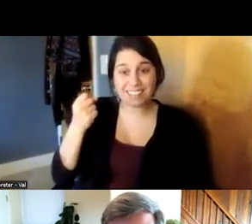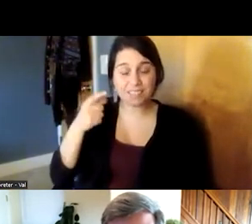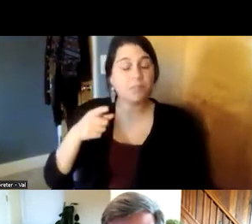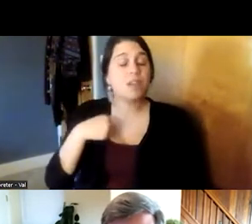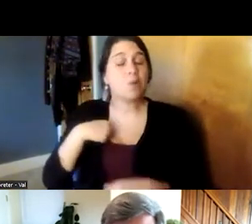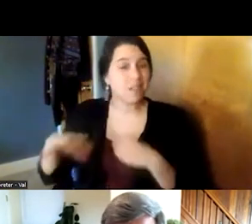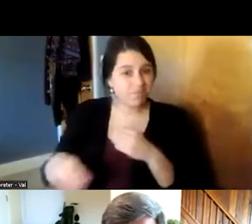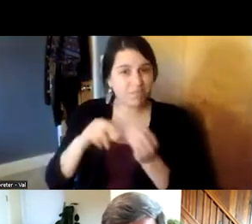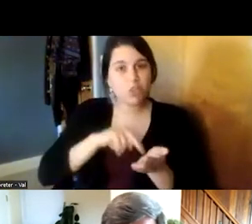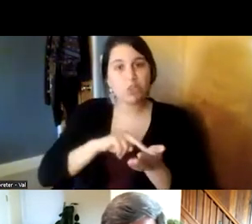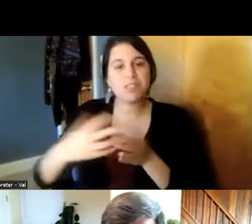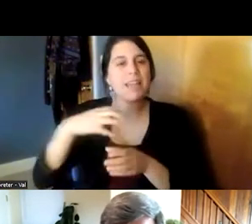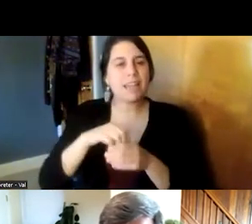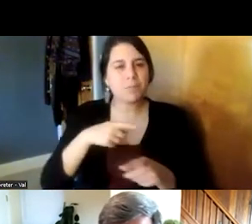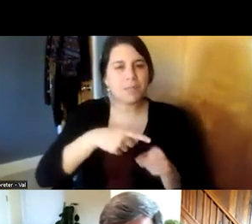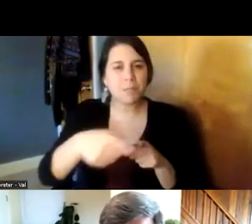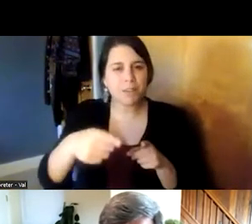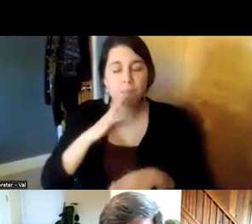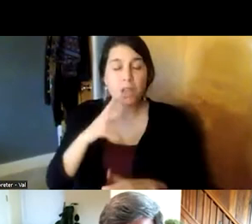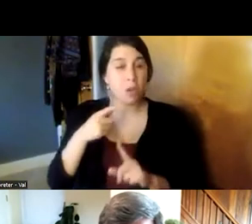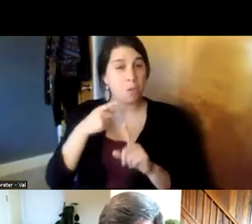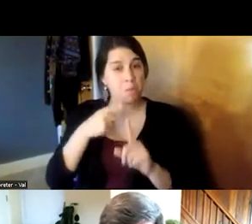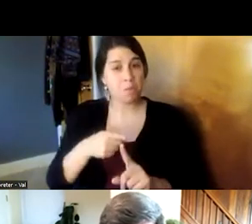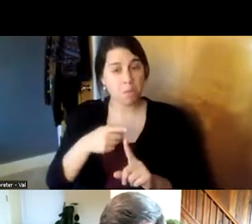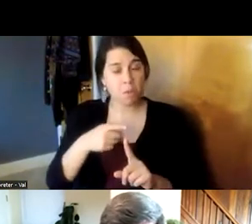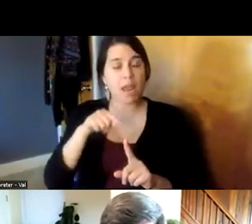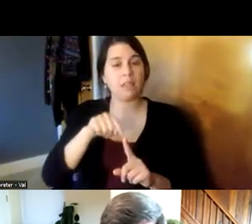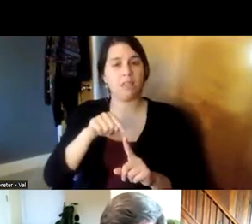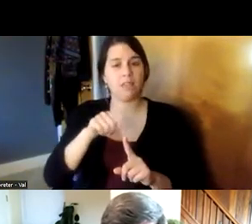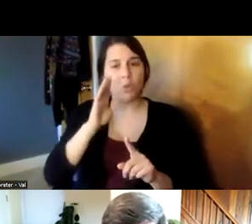really the population that the nurse engagement specialists are focused on are the nursing